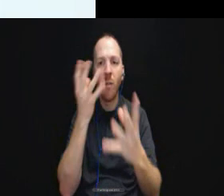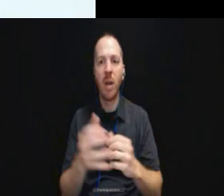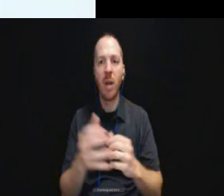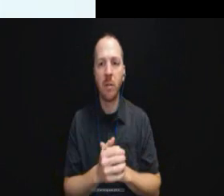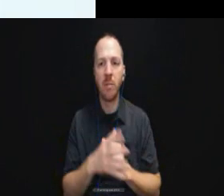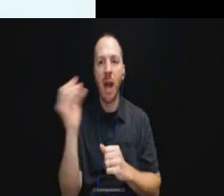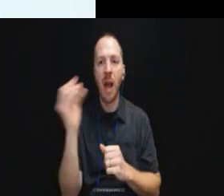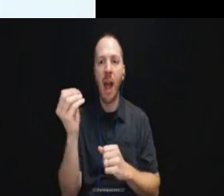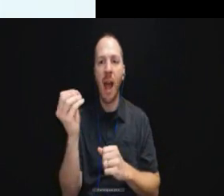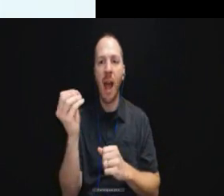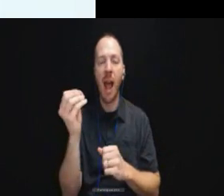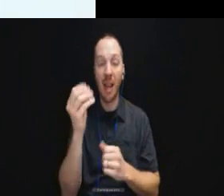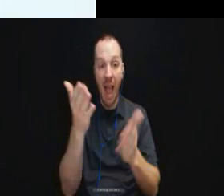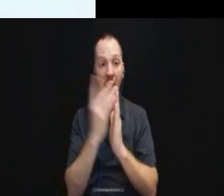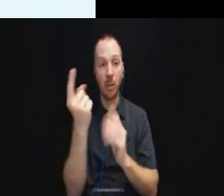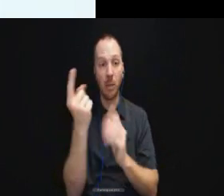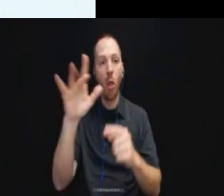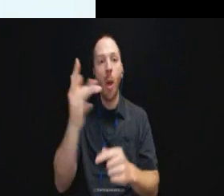to ask someone about their preferred method of communication.